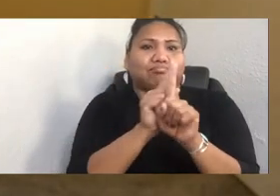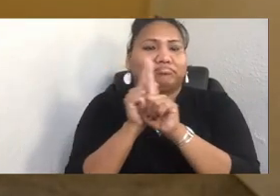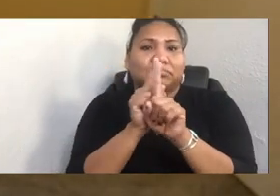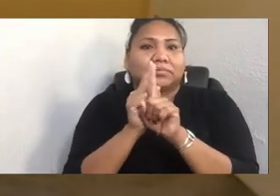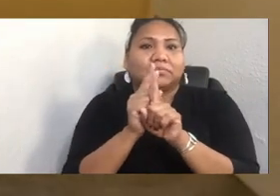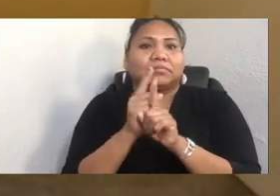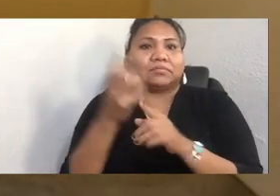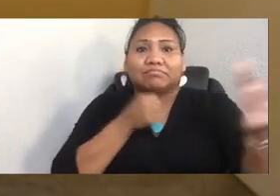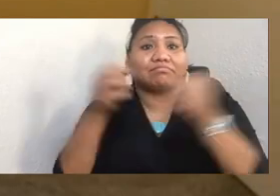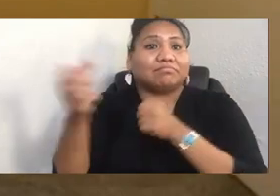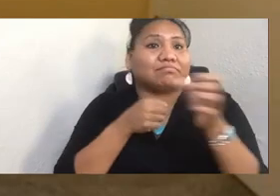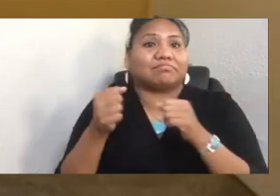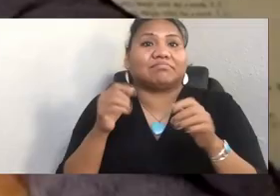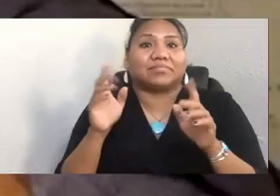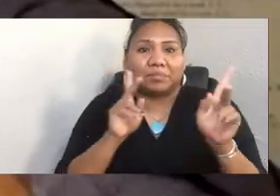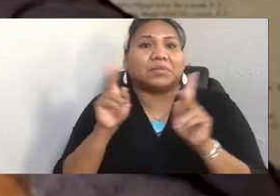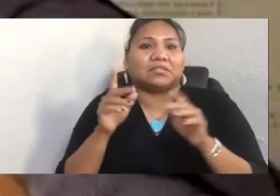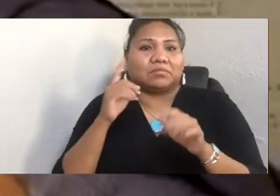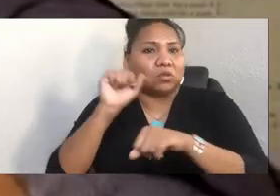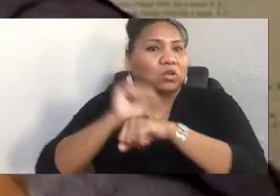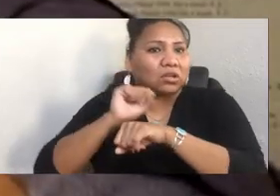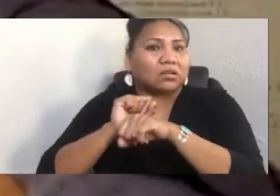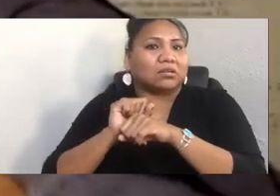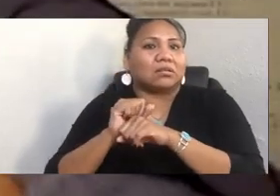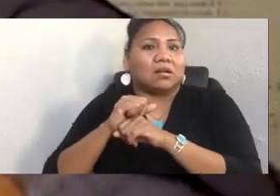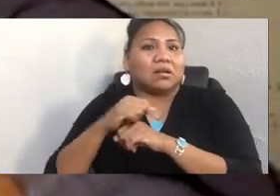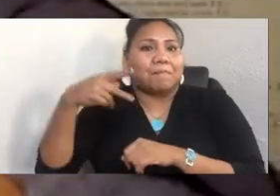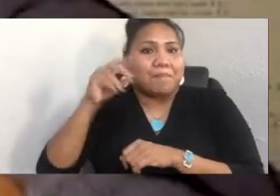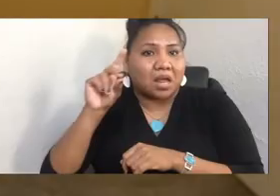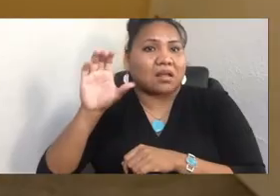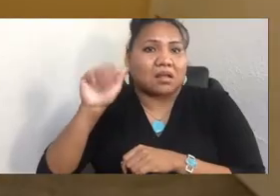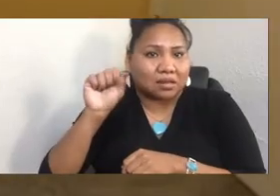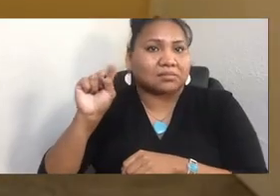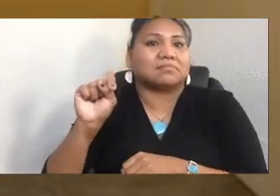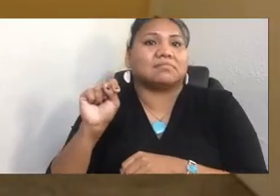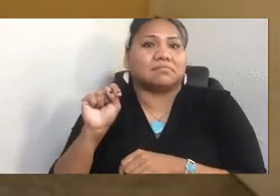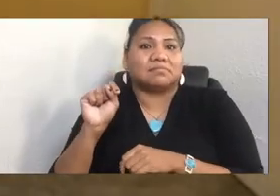and work on the project. That's-- Oh, go ahead. Oh, no. Go ahead.